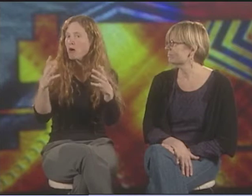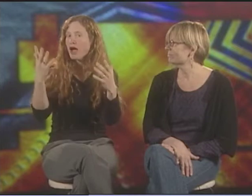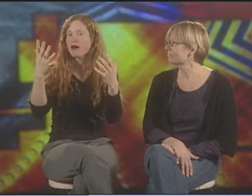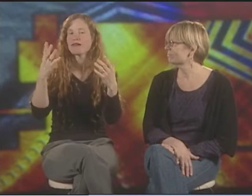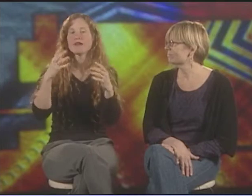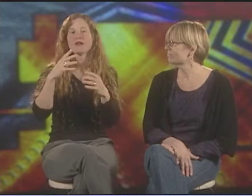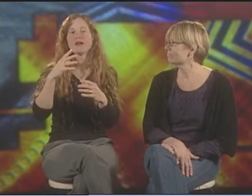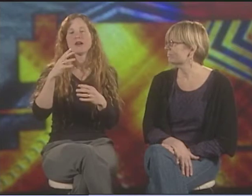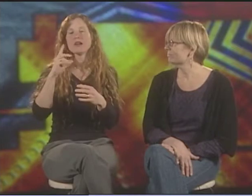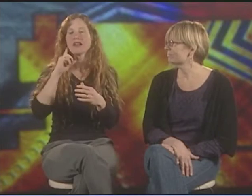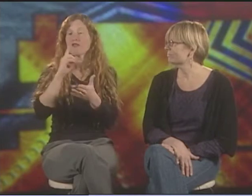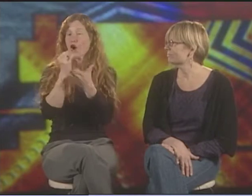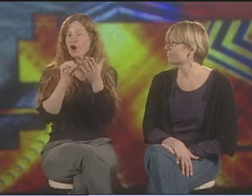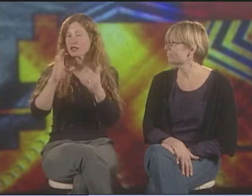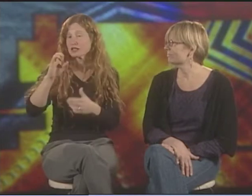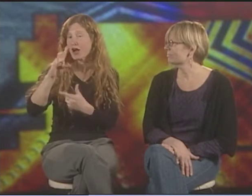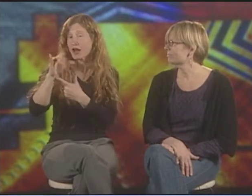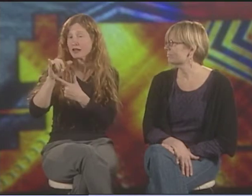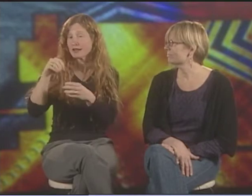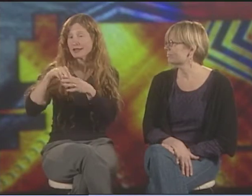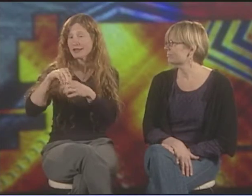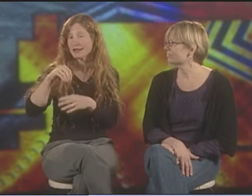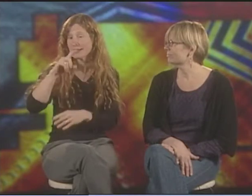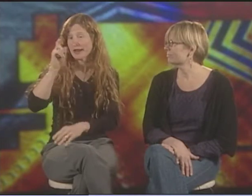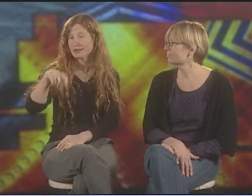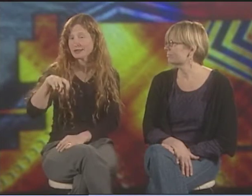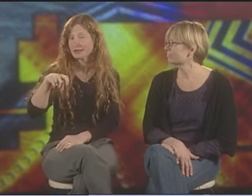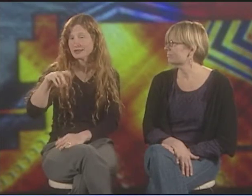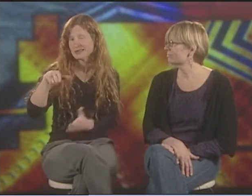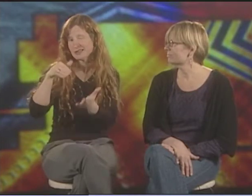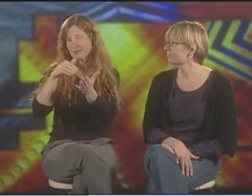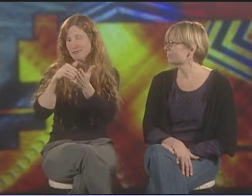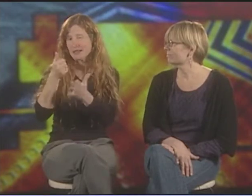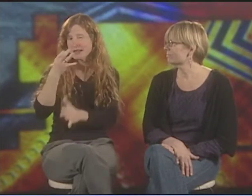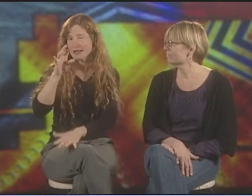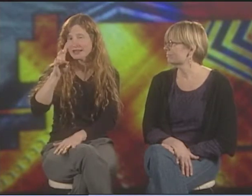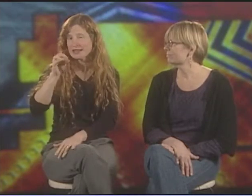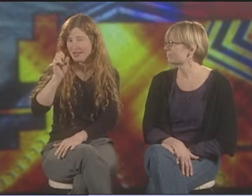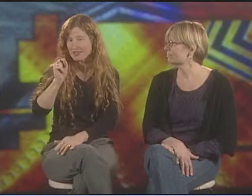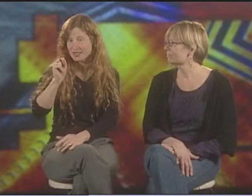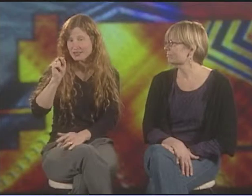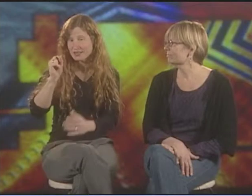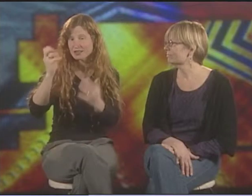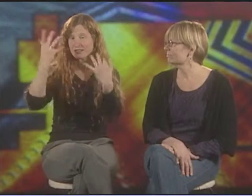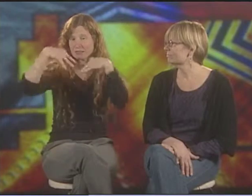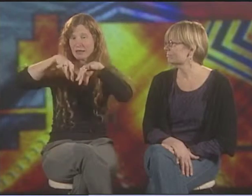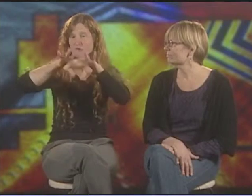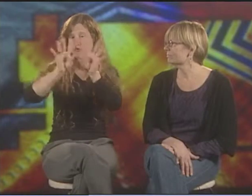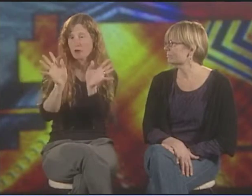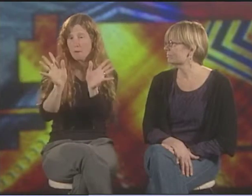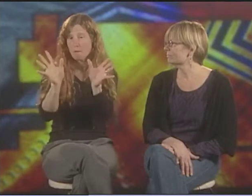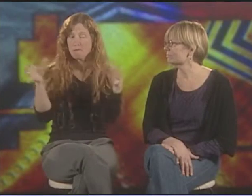OUR COLLECTIVE EXPERIENCE TOGETHER THROUGH ART. THERE WAS AN ARTISTS' COLONY IN TEXAS DURING THE 1970s.